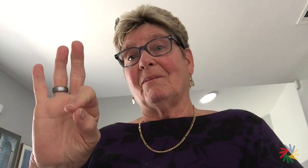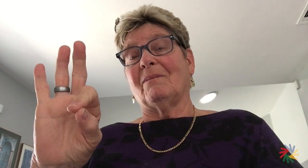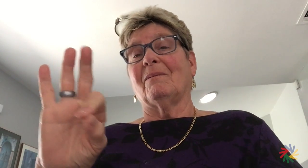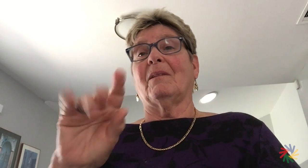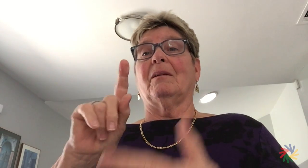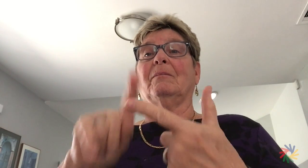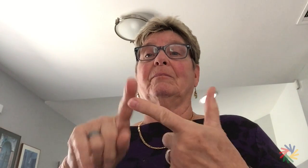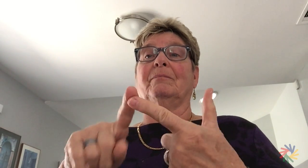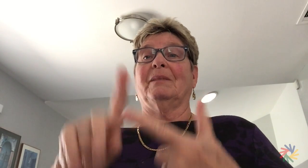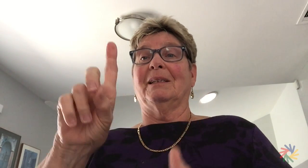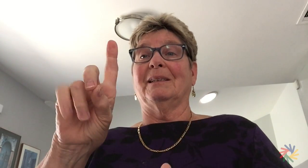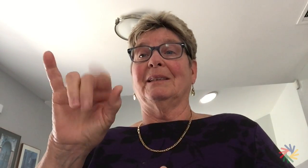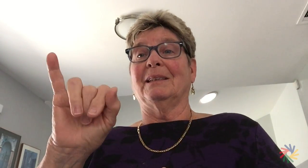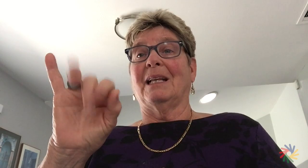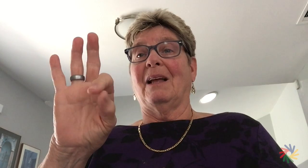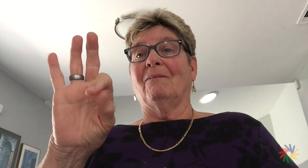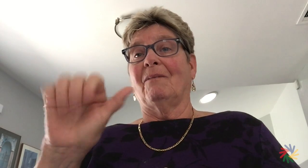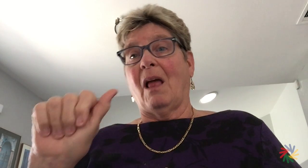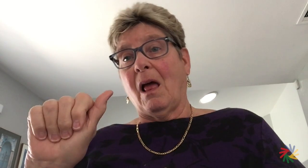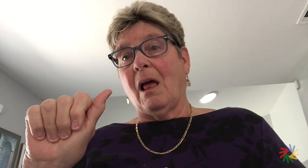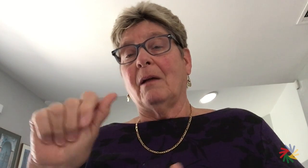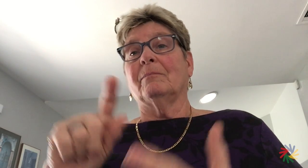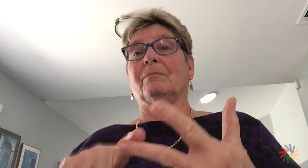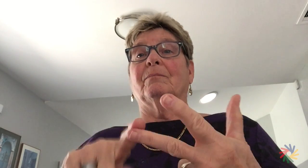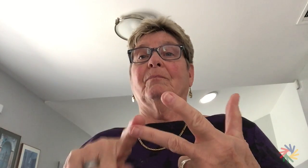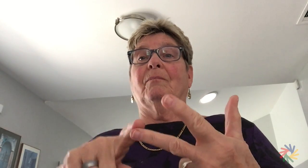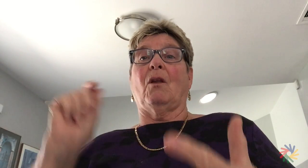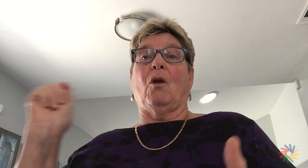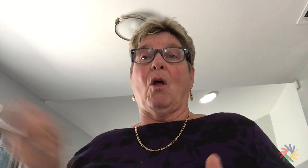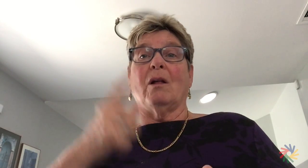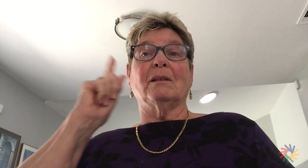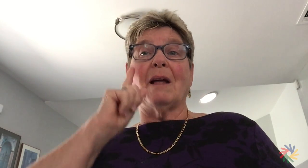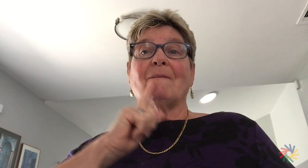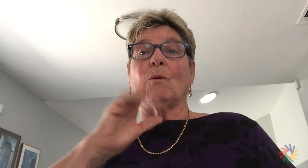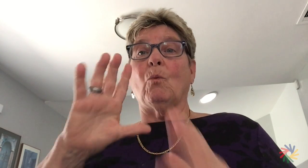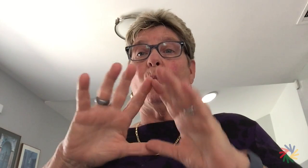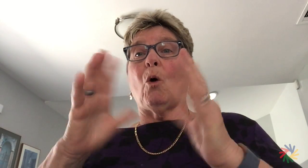can vote at the Congress.